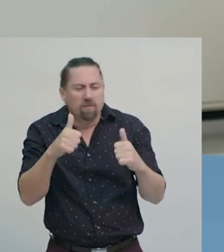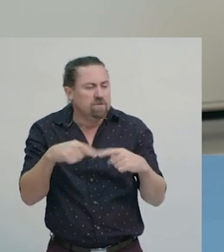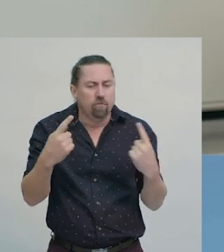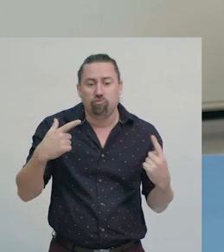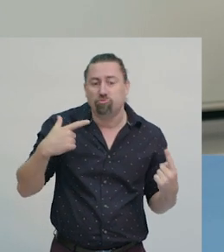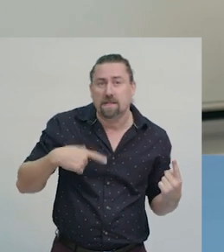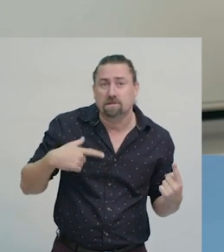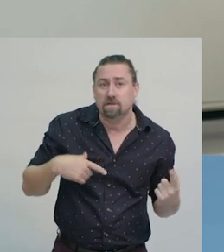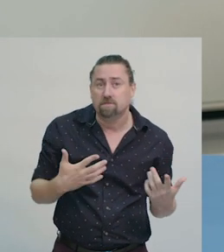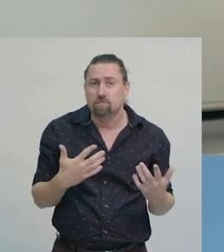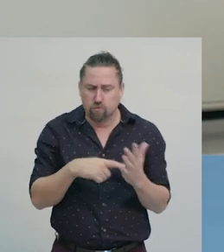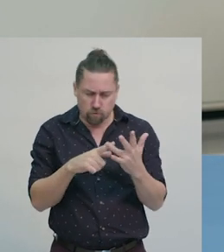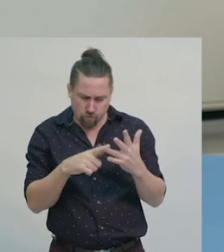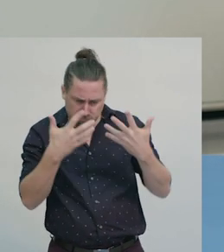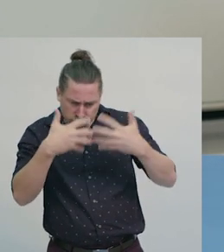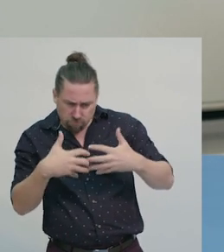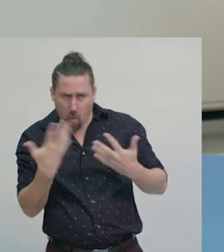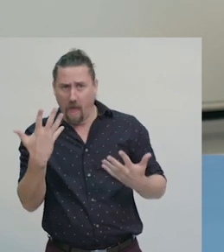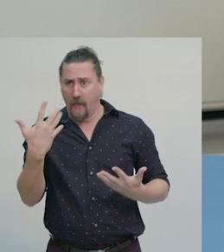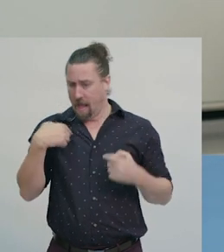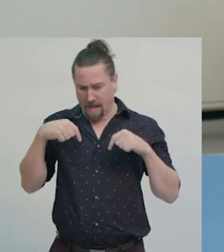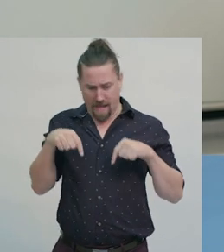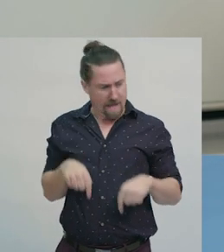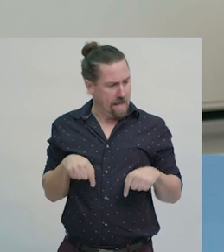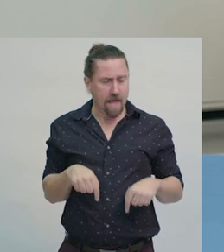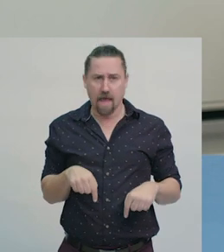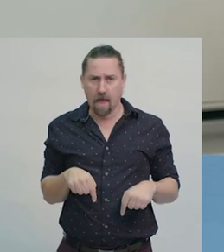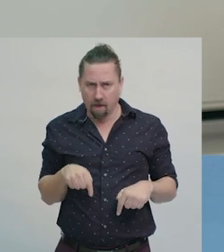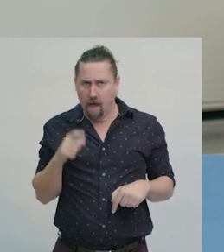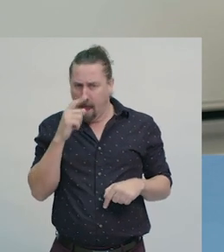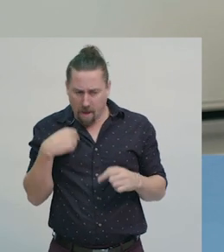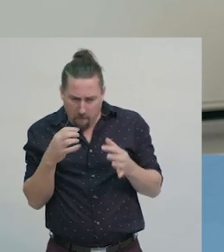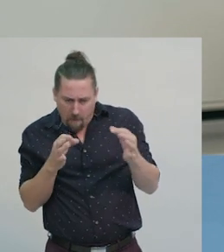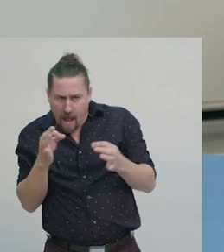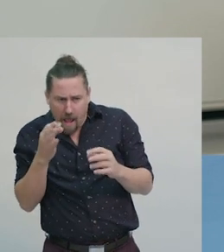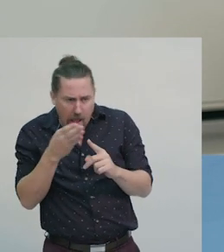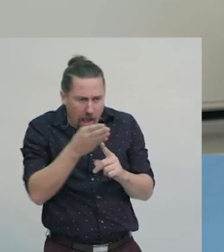They help us work out where we are and help us plan a path to get to a destination.